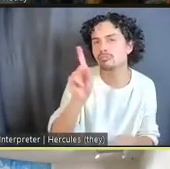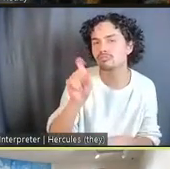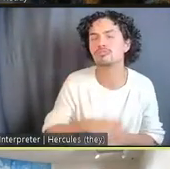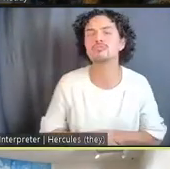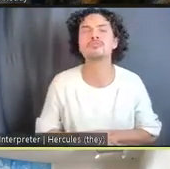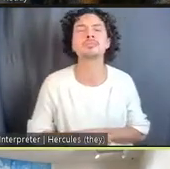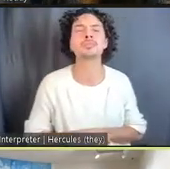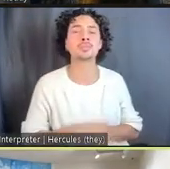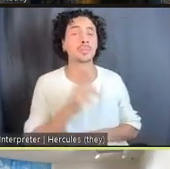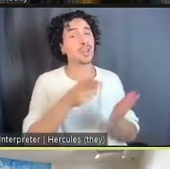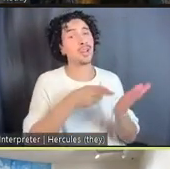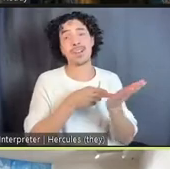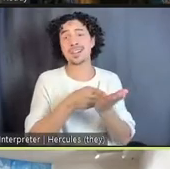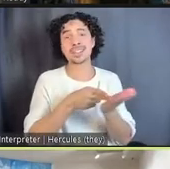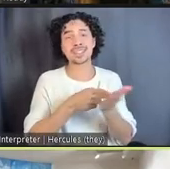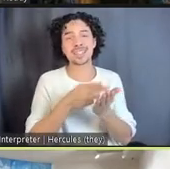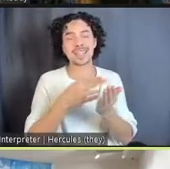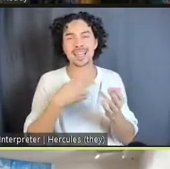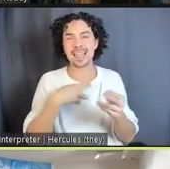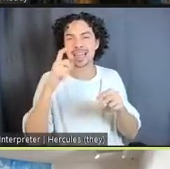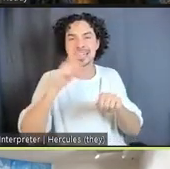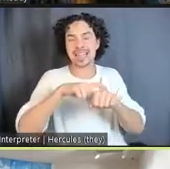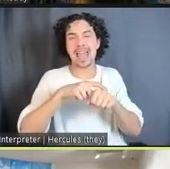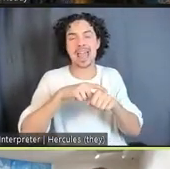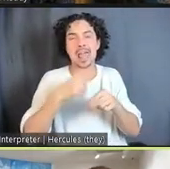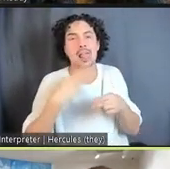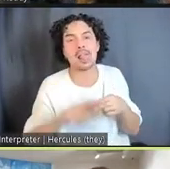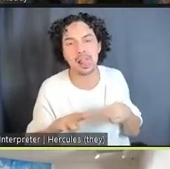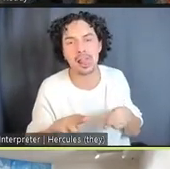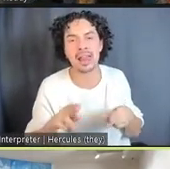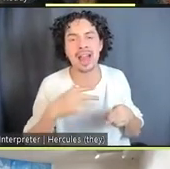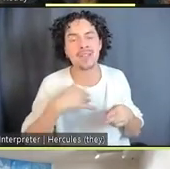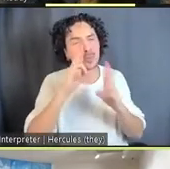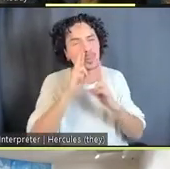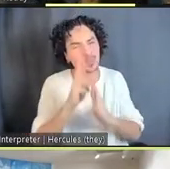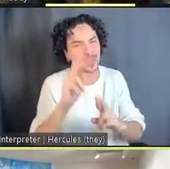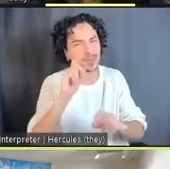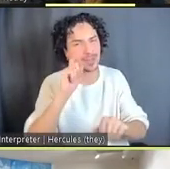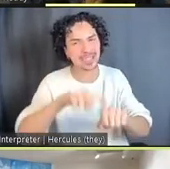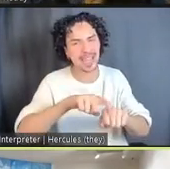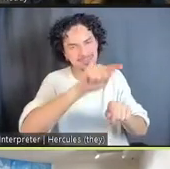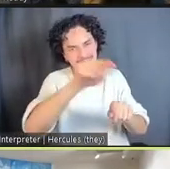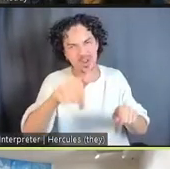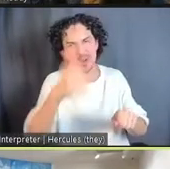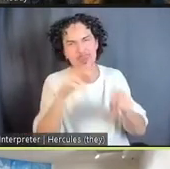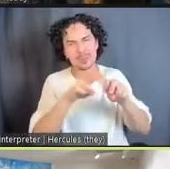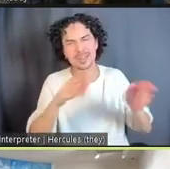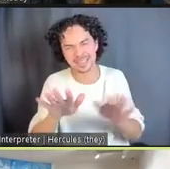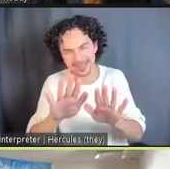Honestly, out of respect for our other panelists, that's a big question, but